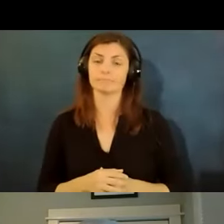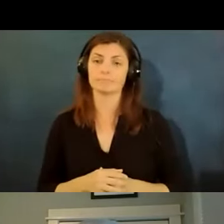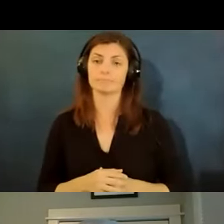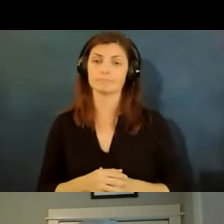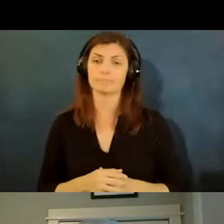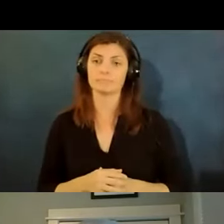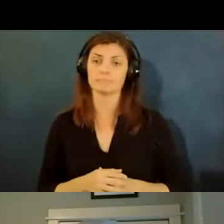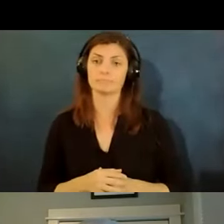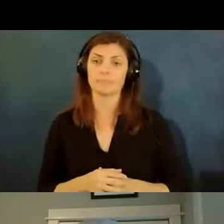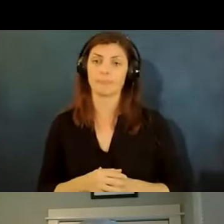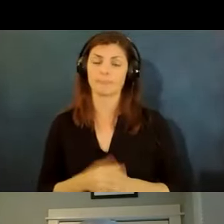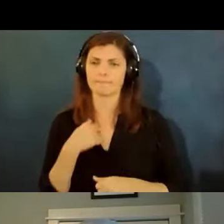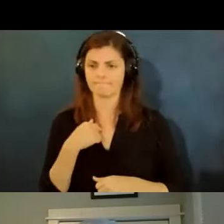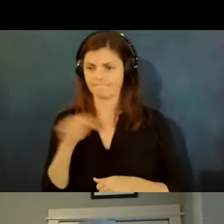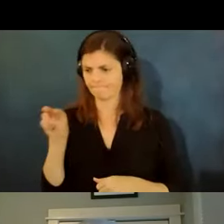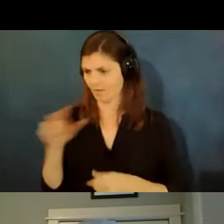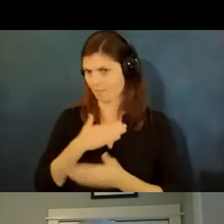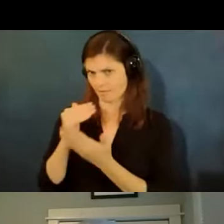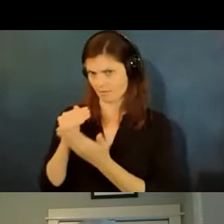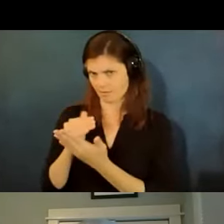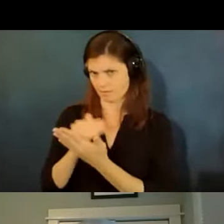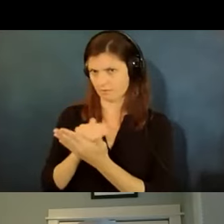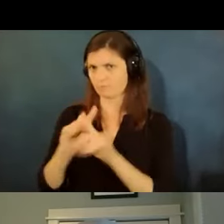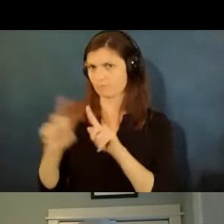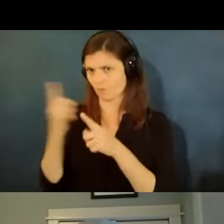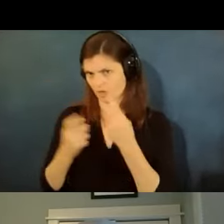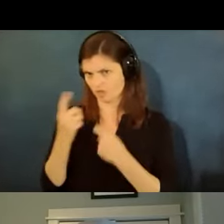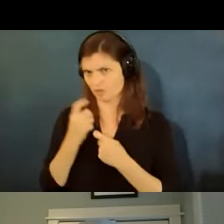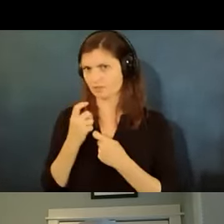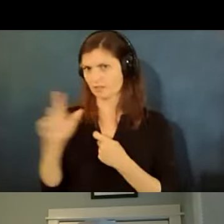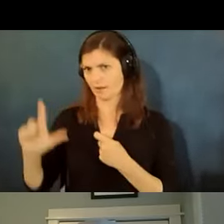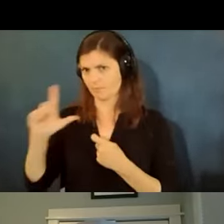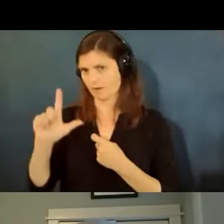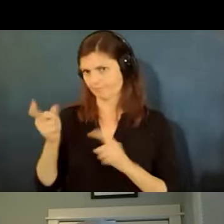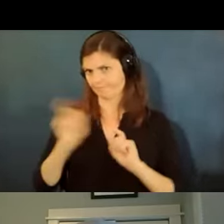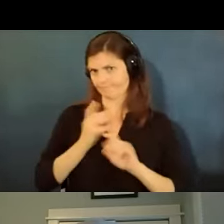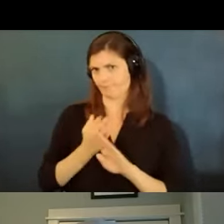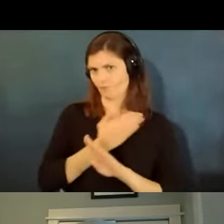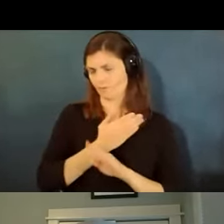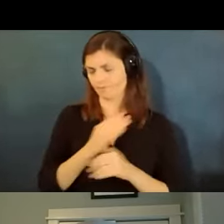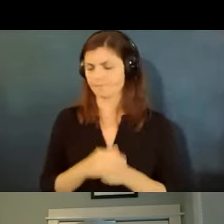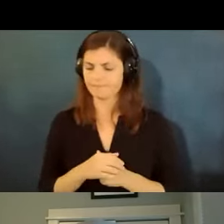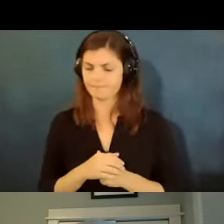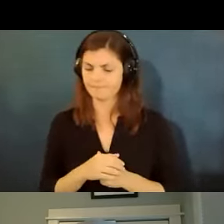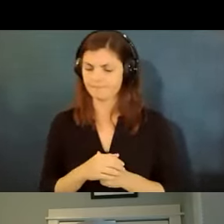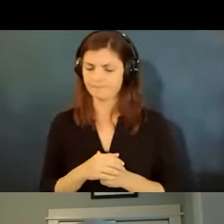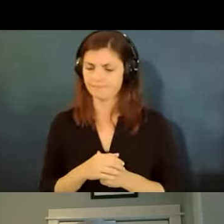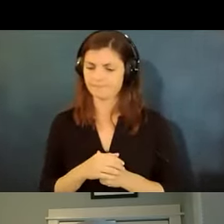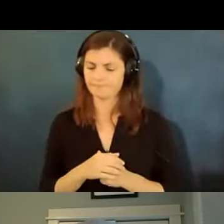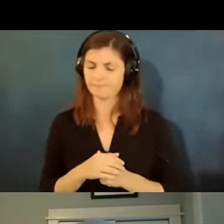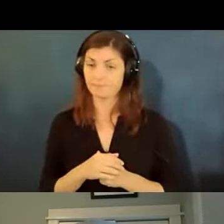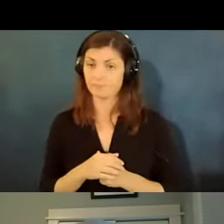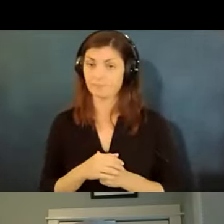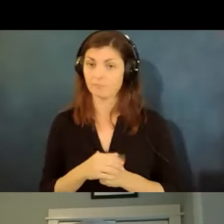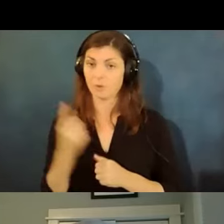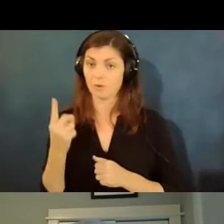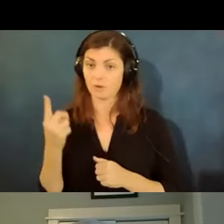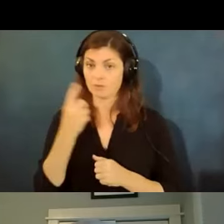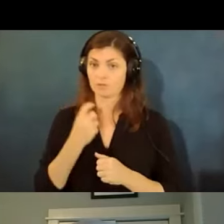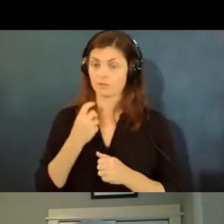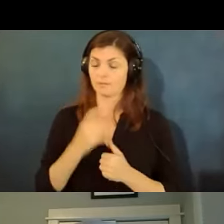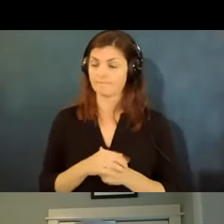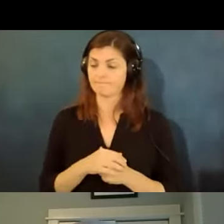i'm looking at my list of the questions that were asked before the the presentation one was um can